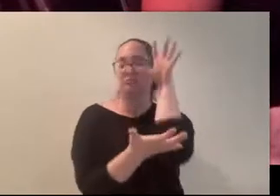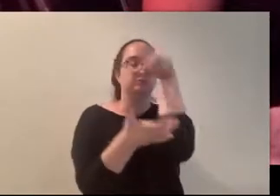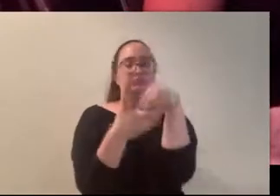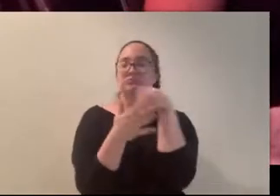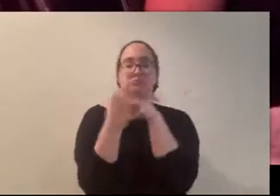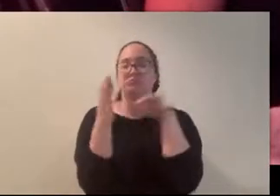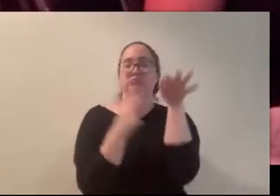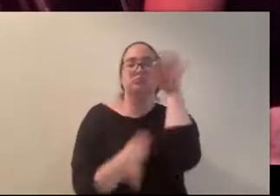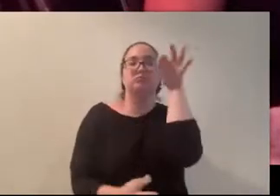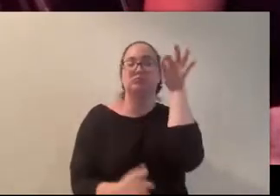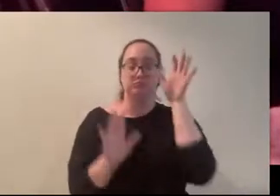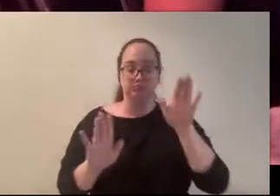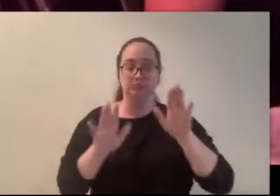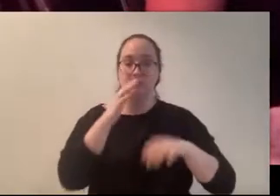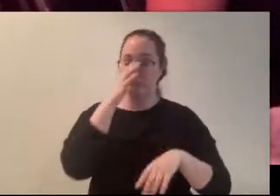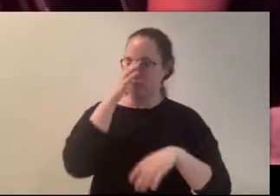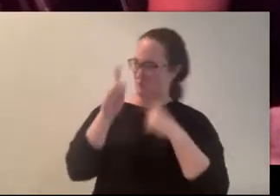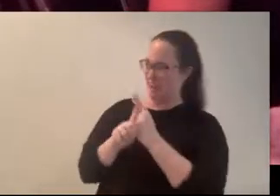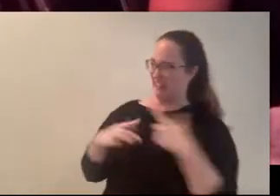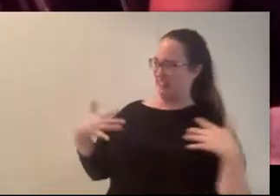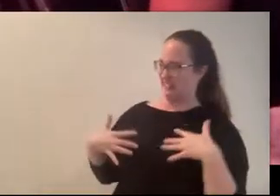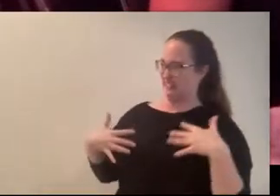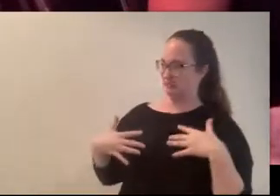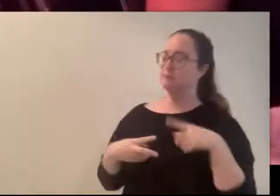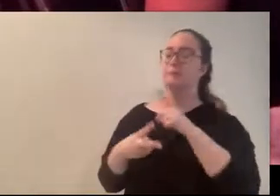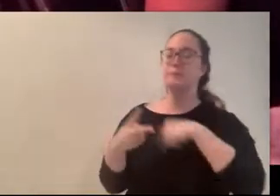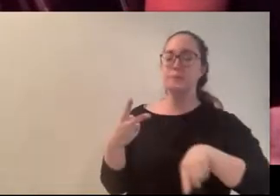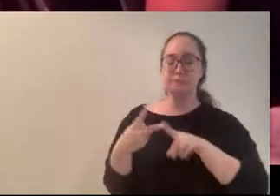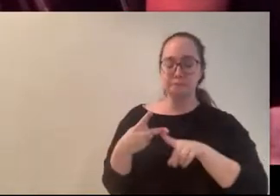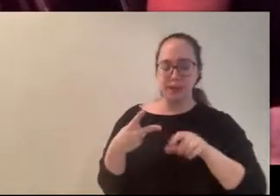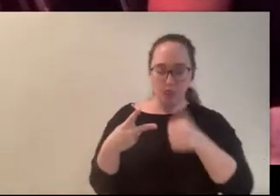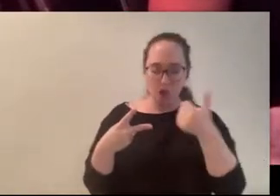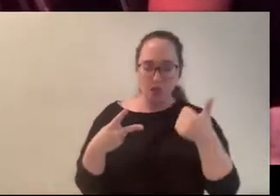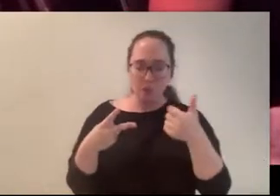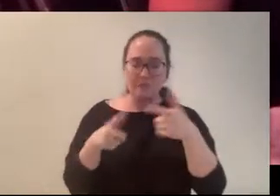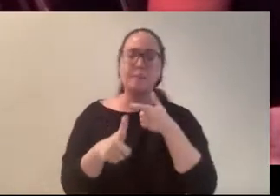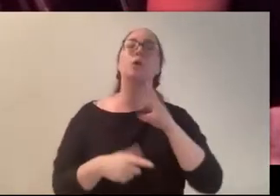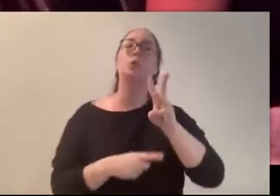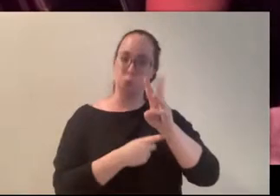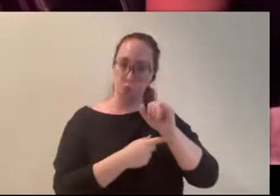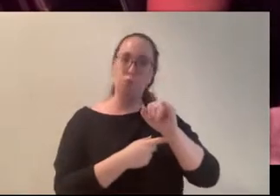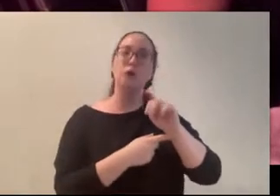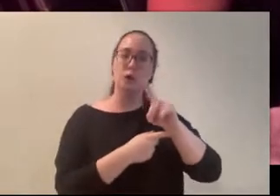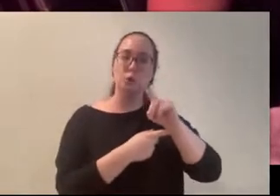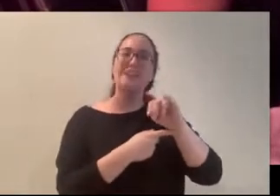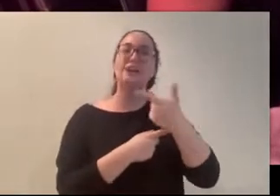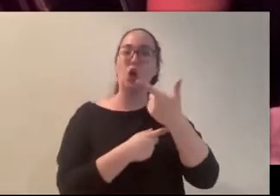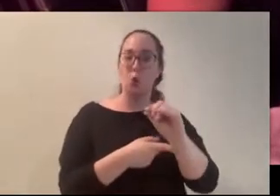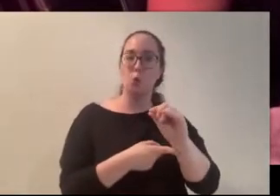out. The other was um I think this one was from the Wendigo, but the idea that that the wildlife,